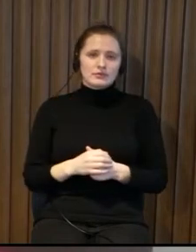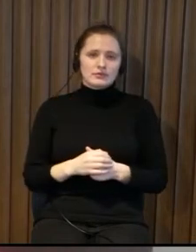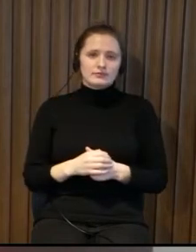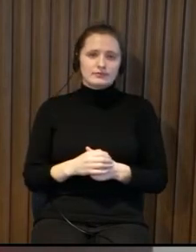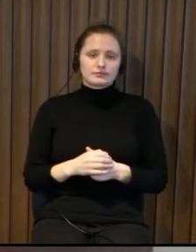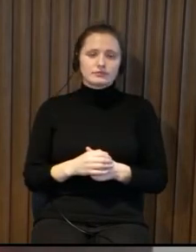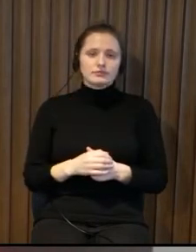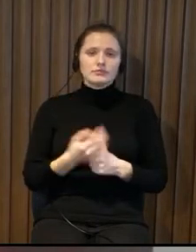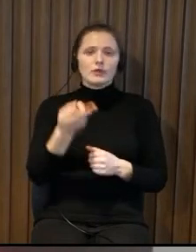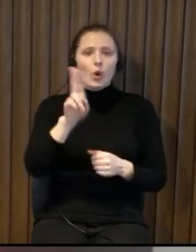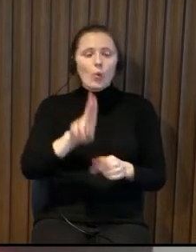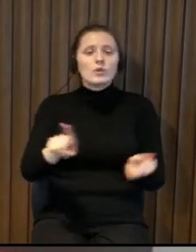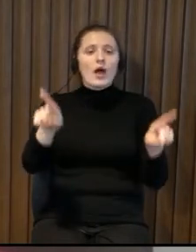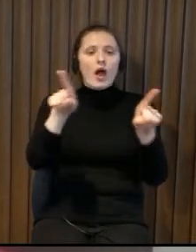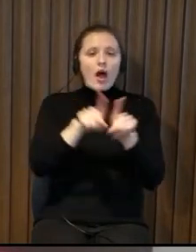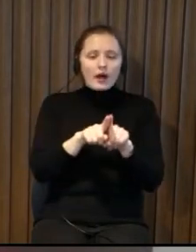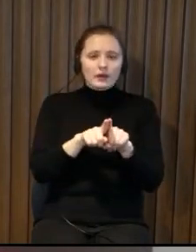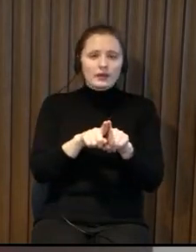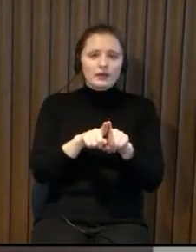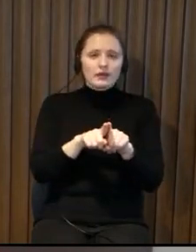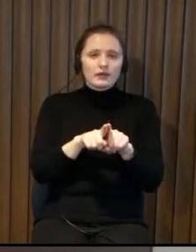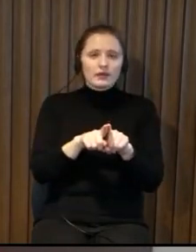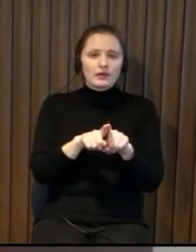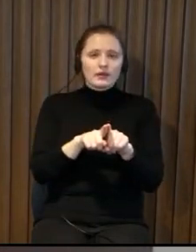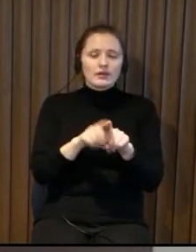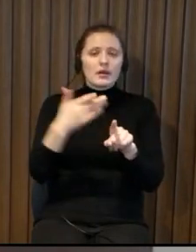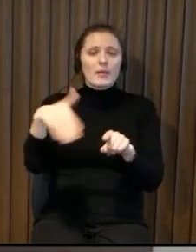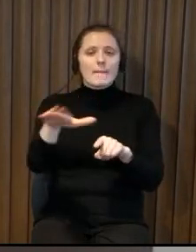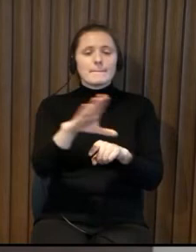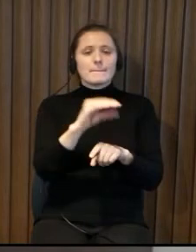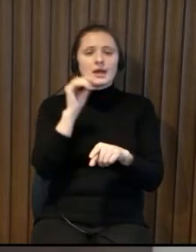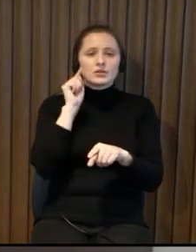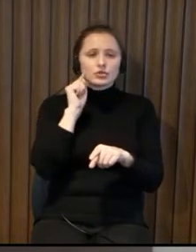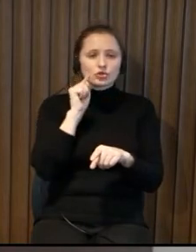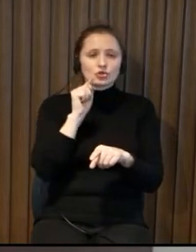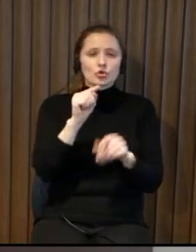you can get to your workplace but you cannot get to the bathrooms they are not accessible